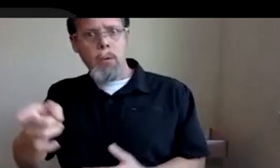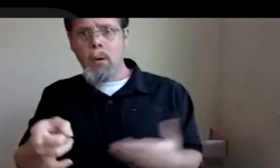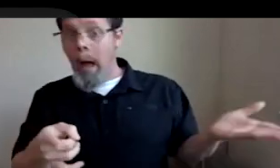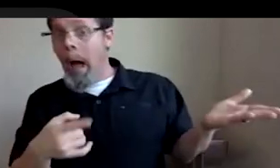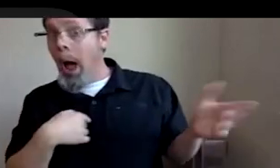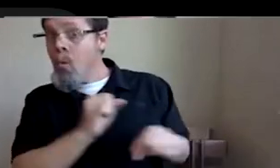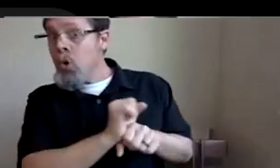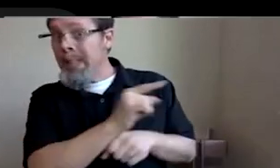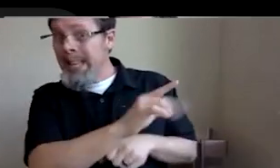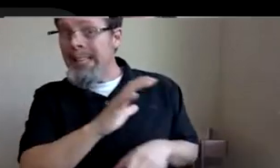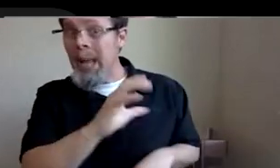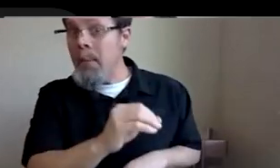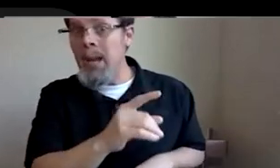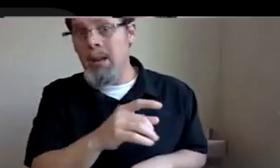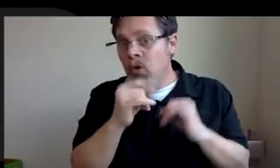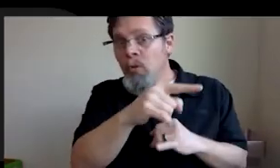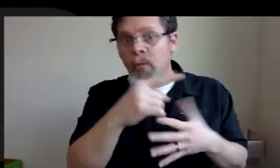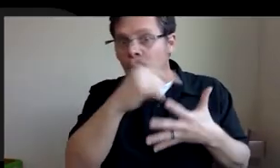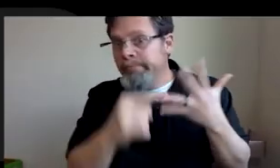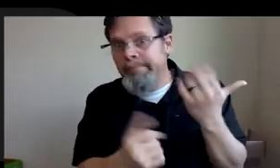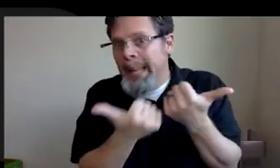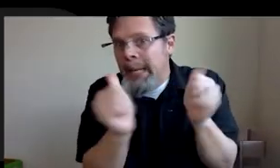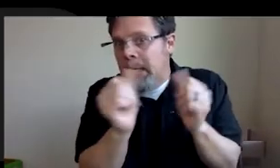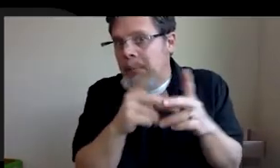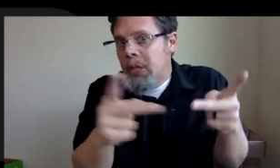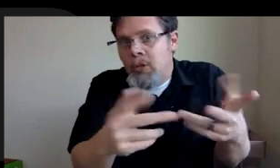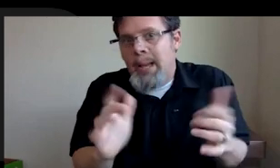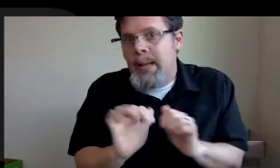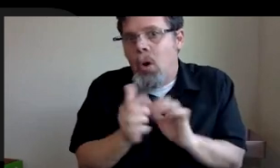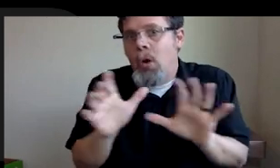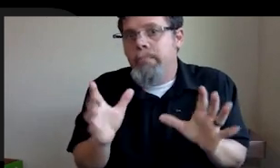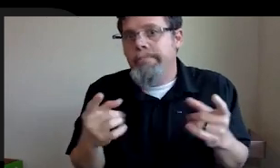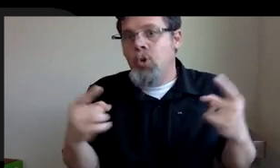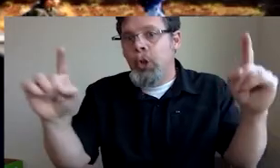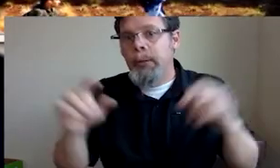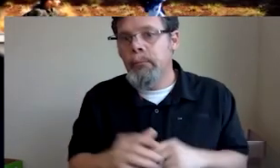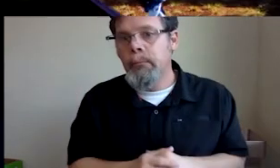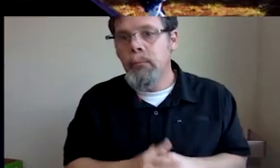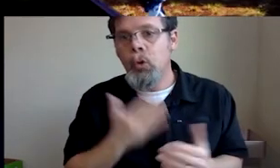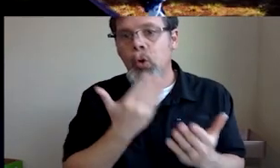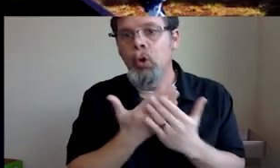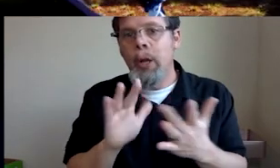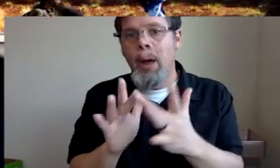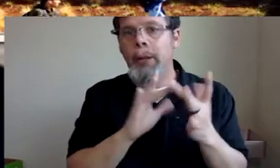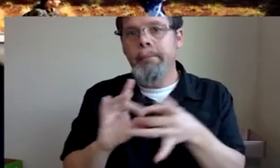love to interview you for X, Y, Z position. That's how it works. Also, we have another question,